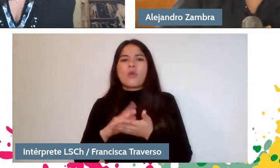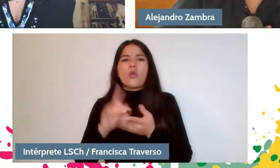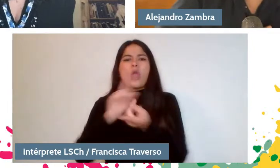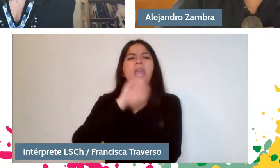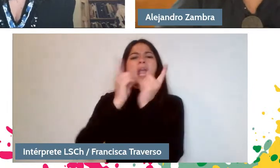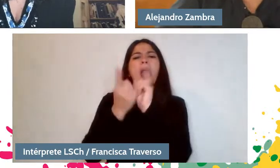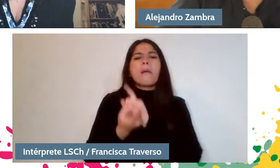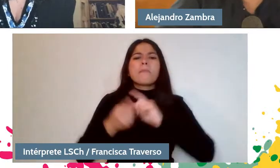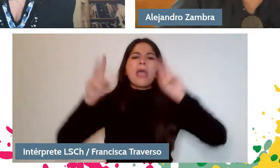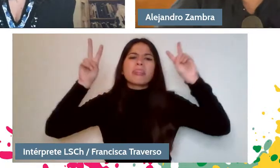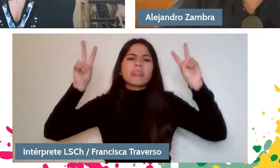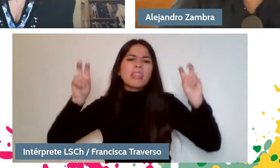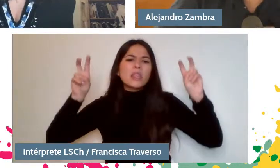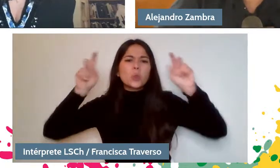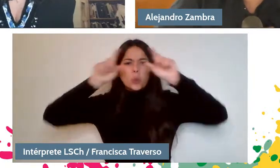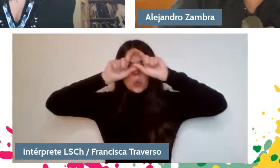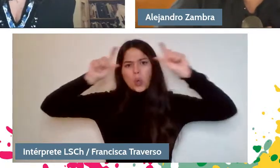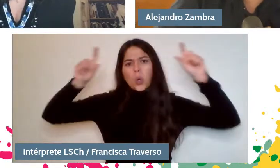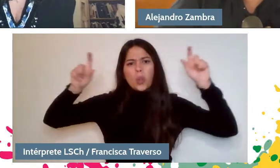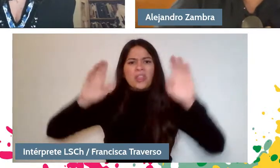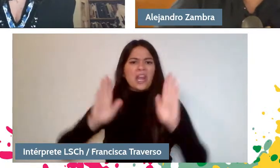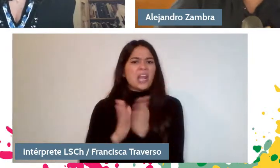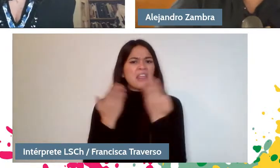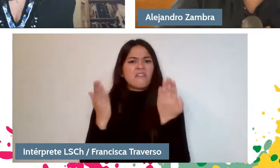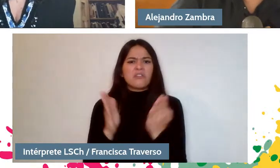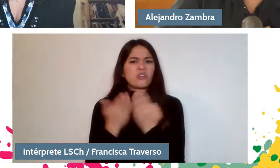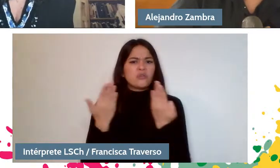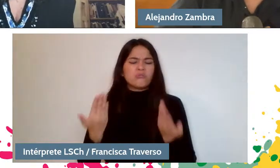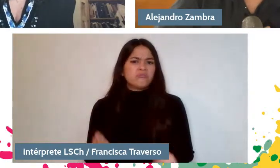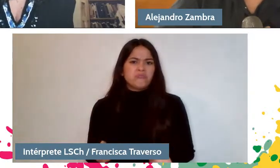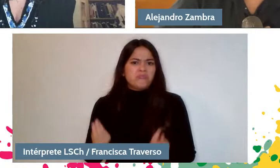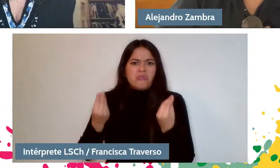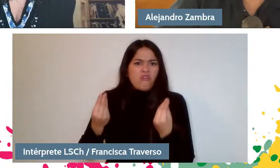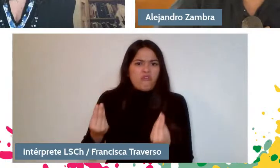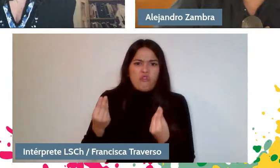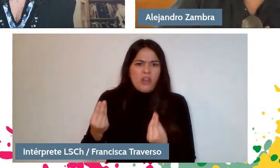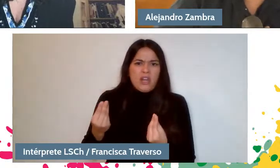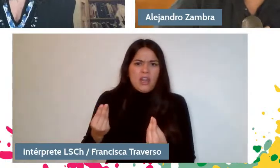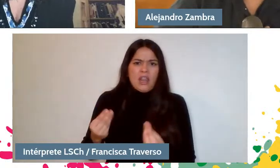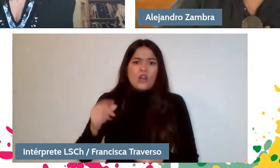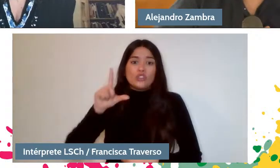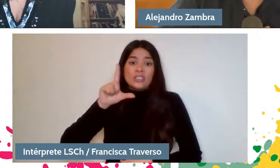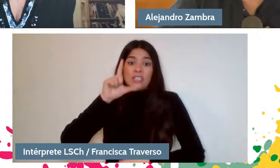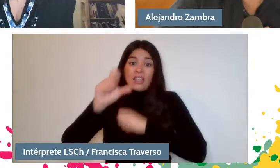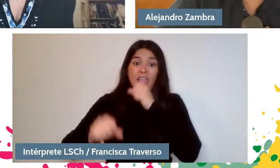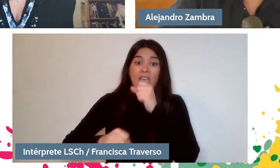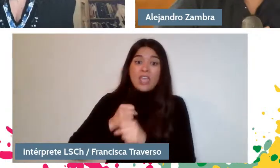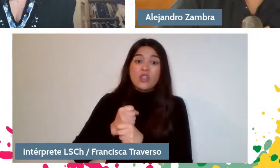I mean, those activities seem to me to be good at seven years of age and at seventy. Change the title of the book,